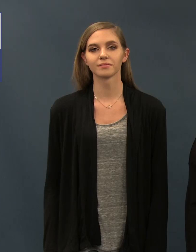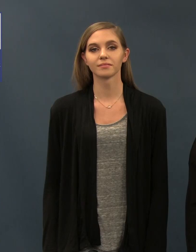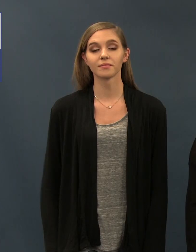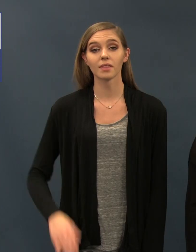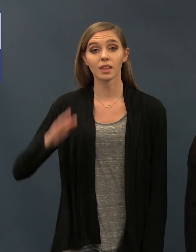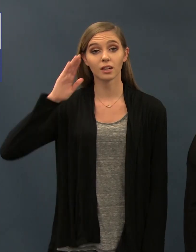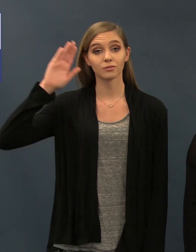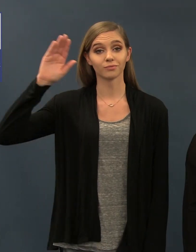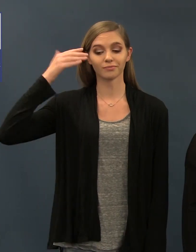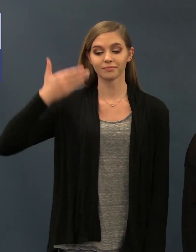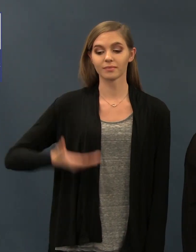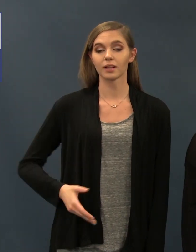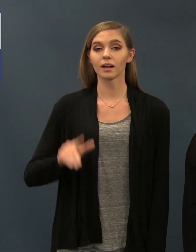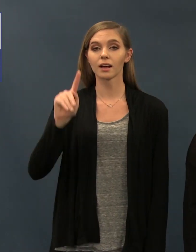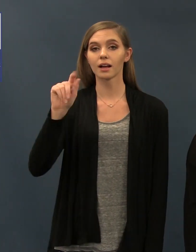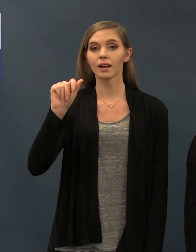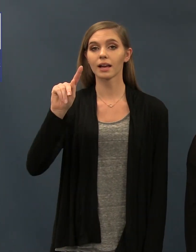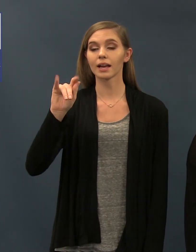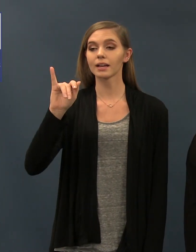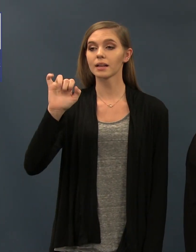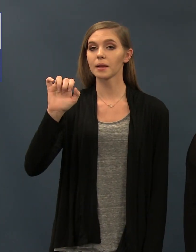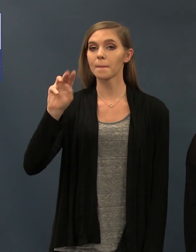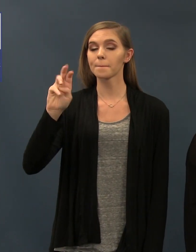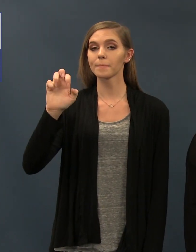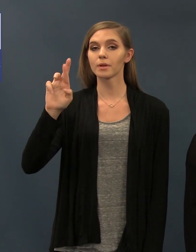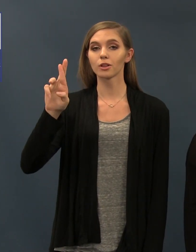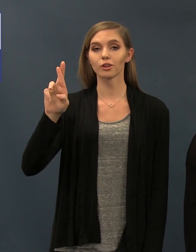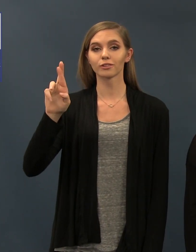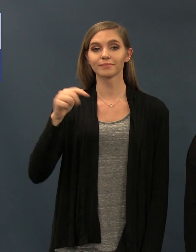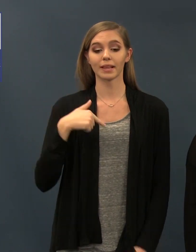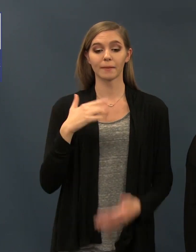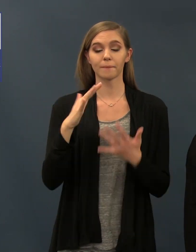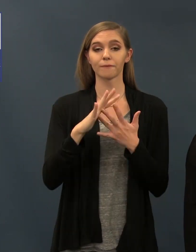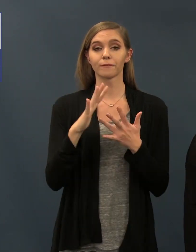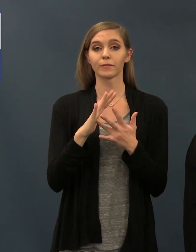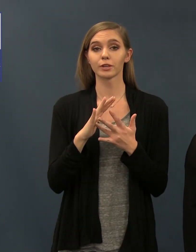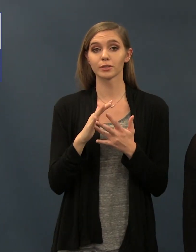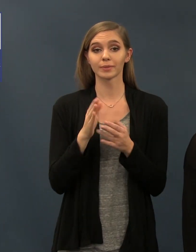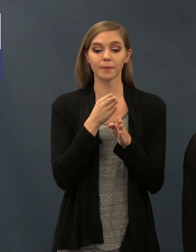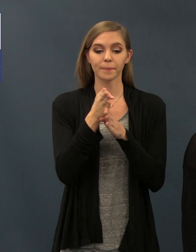hello my name is Kenny Miller and I am a freshman majoring in American Sign